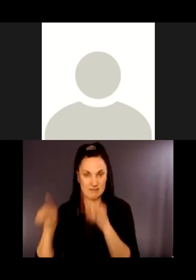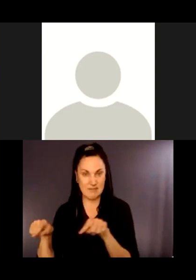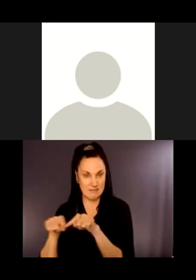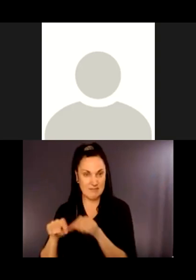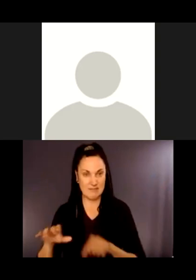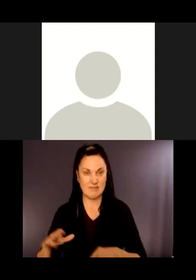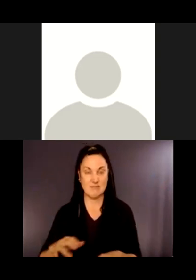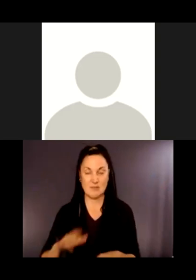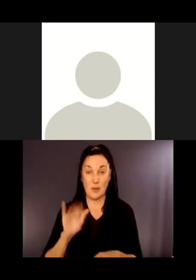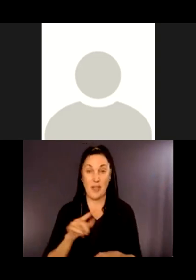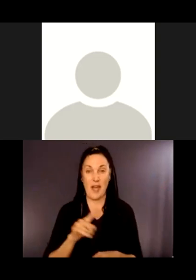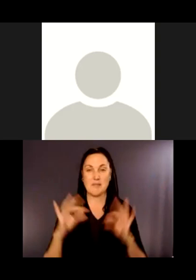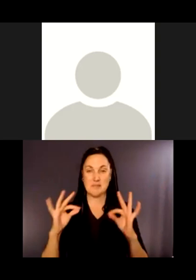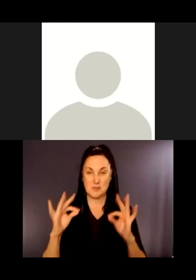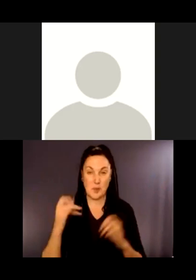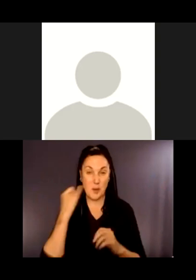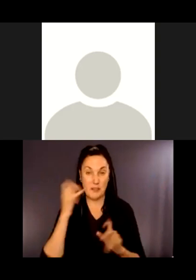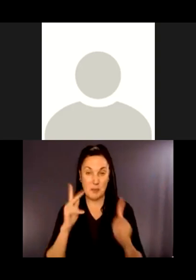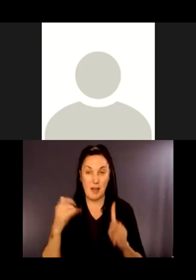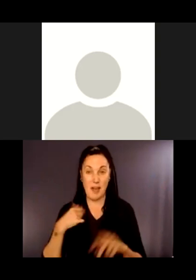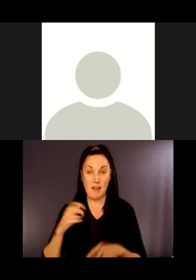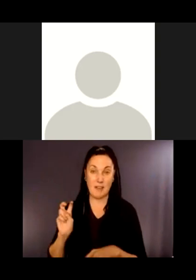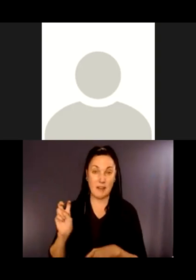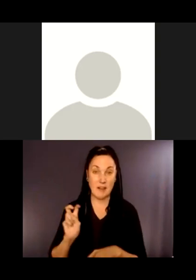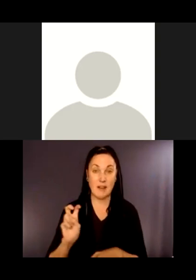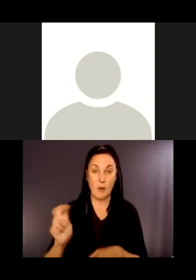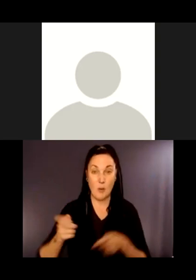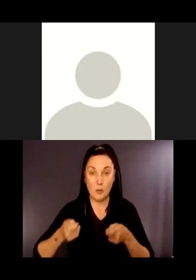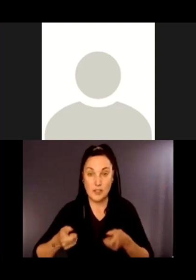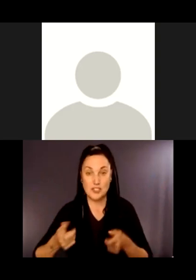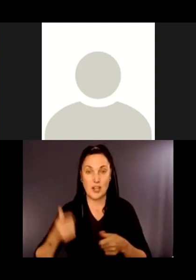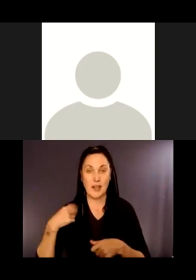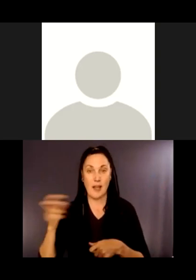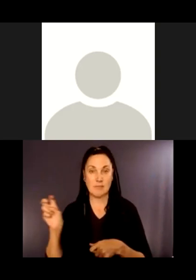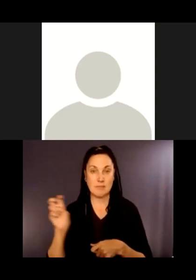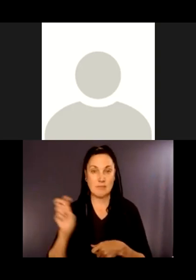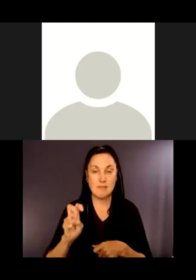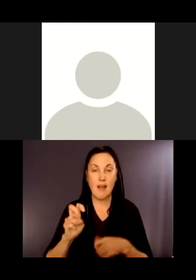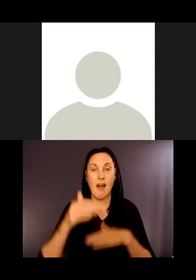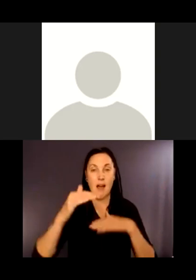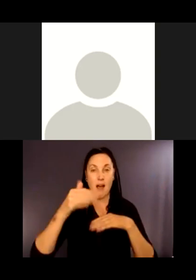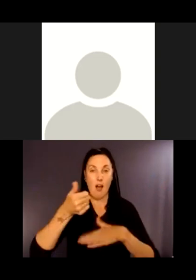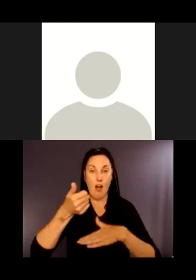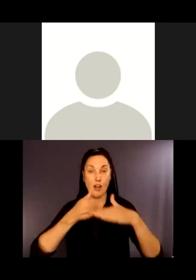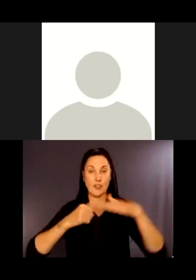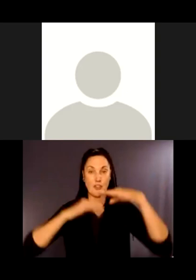devices to be underneath the kiosk roof while reading.